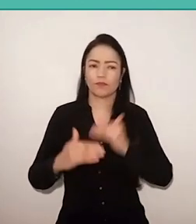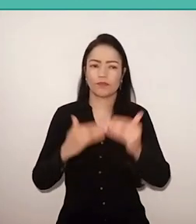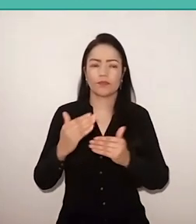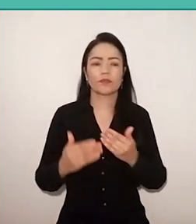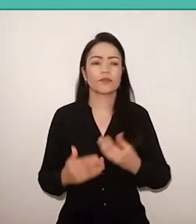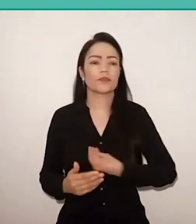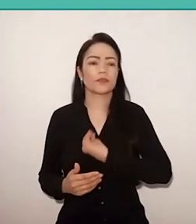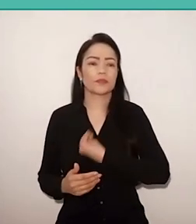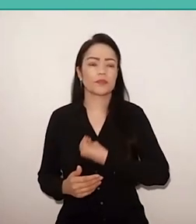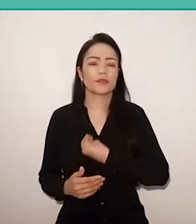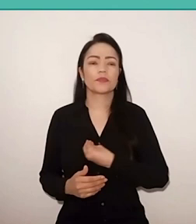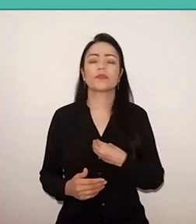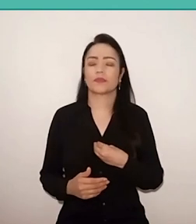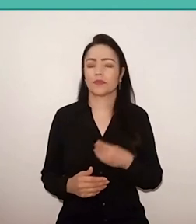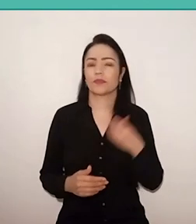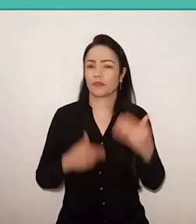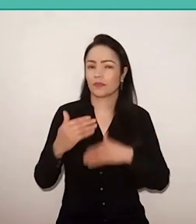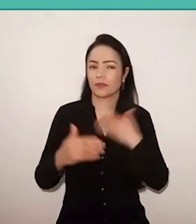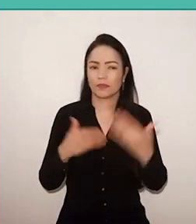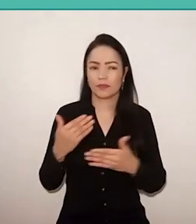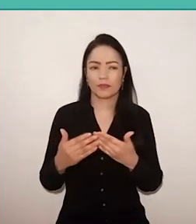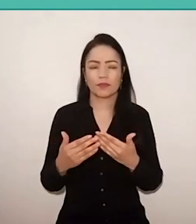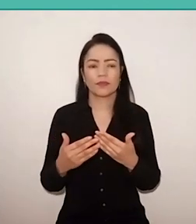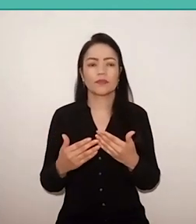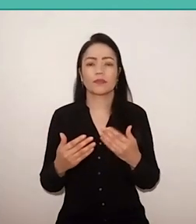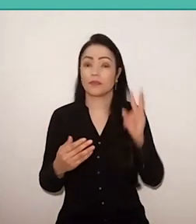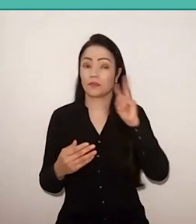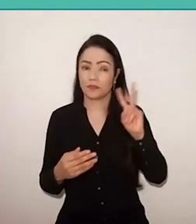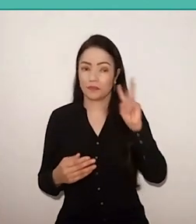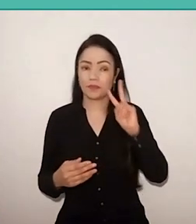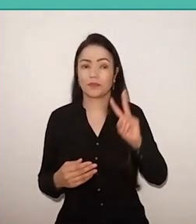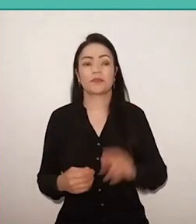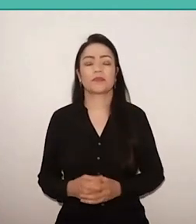and building life processes, historical processes. Therefore, the practice